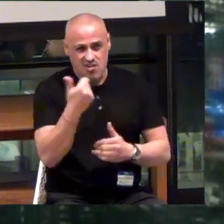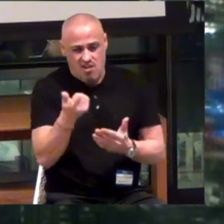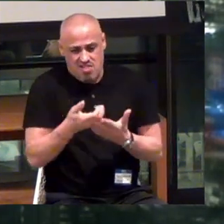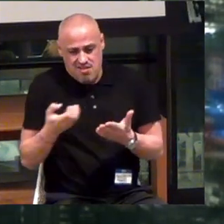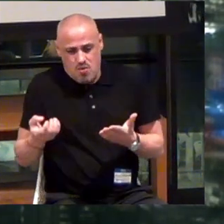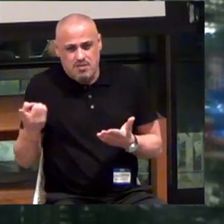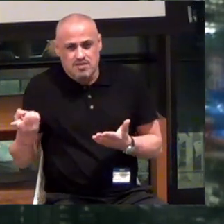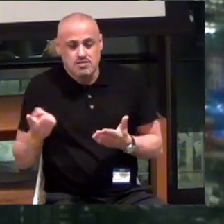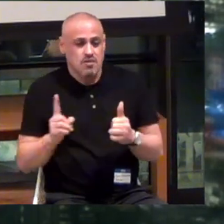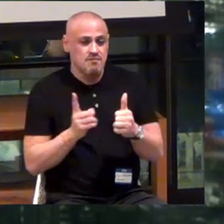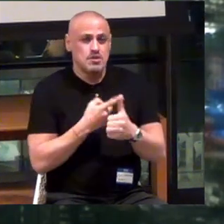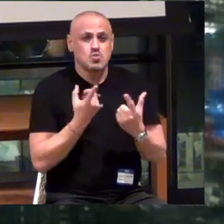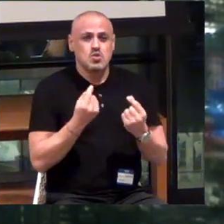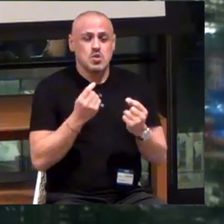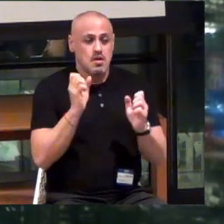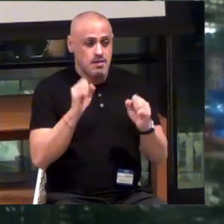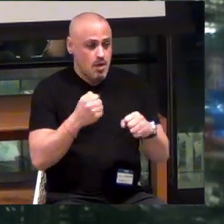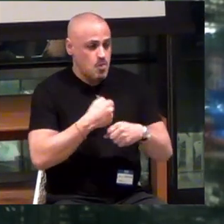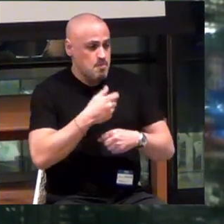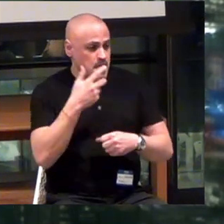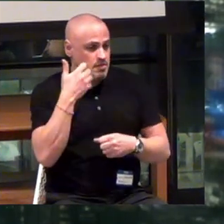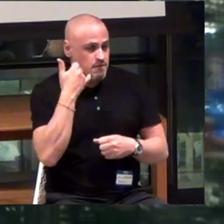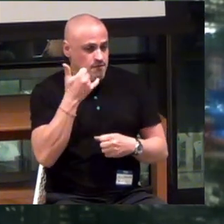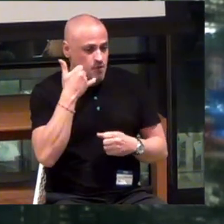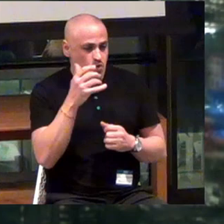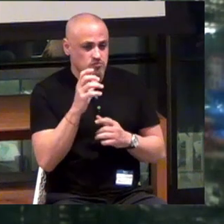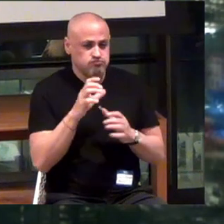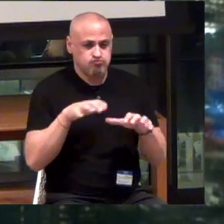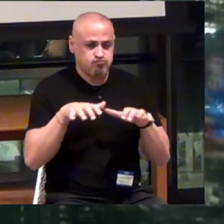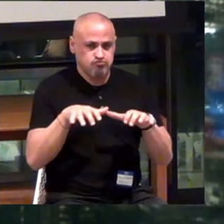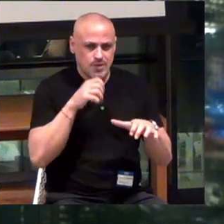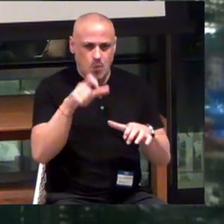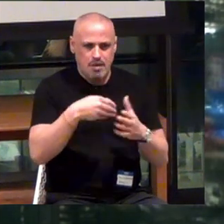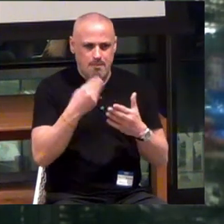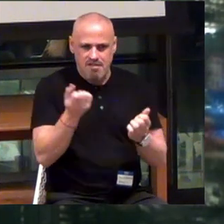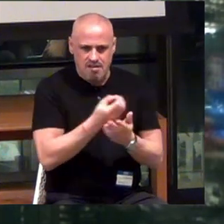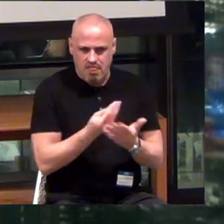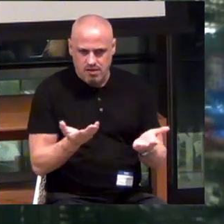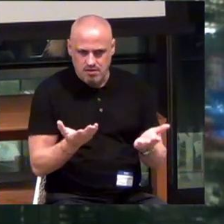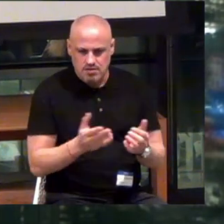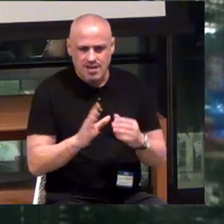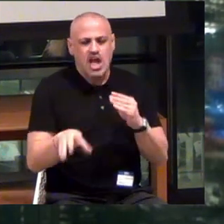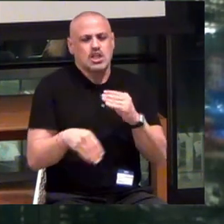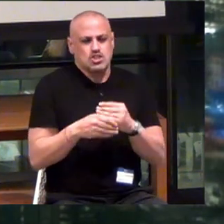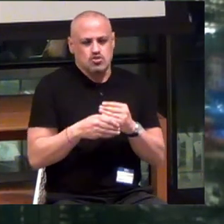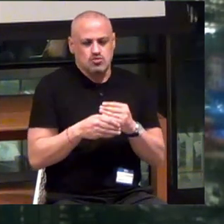So the first thing we did was... Can we make the phone vibrate so they don't need to buy anything additional?